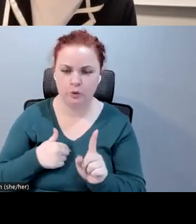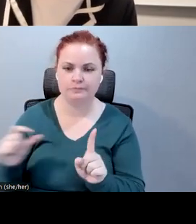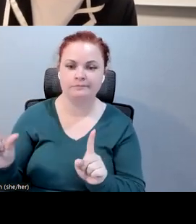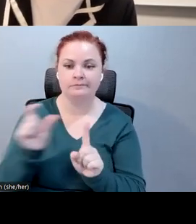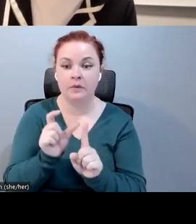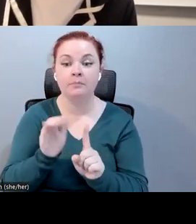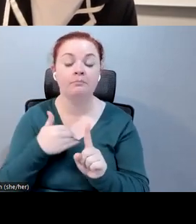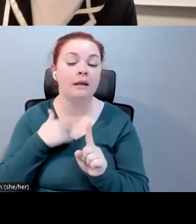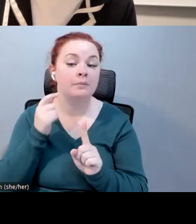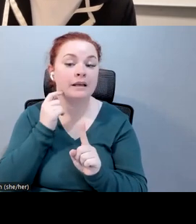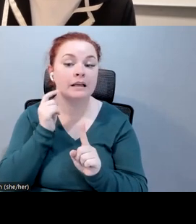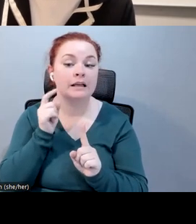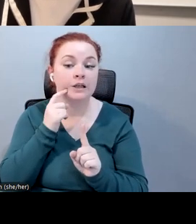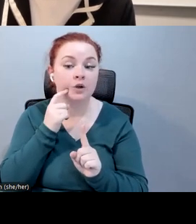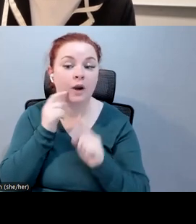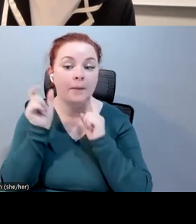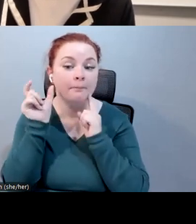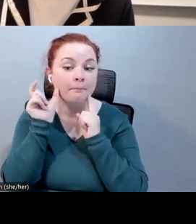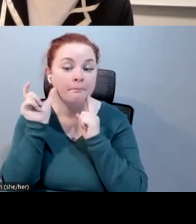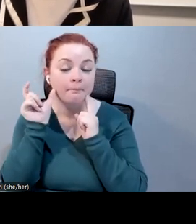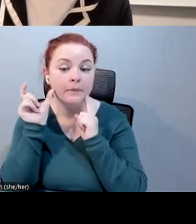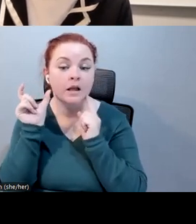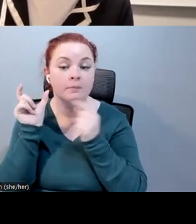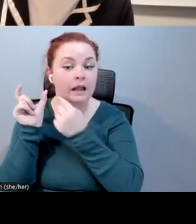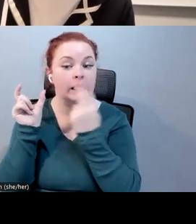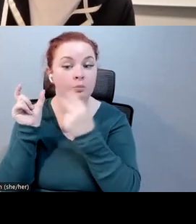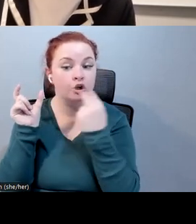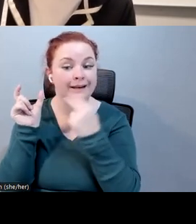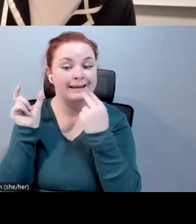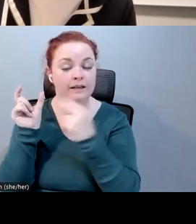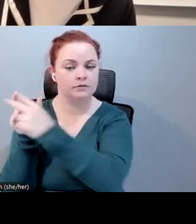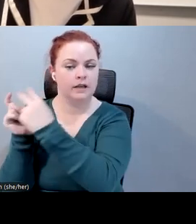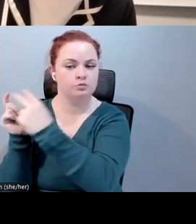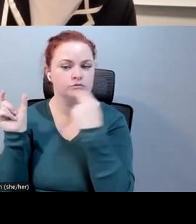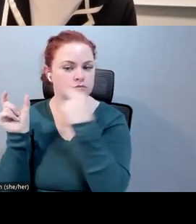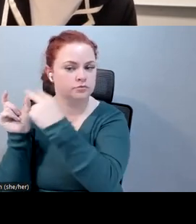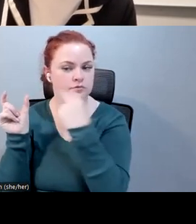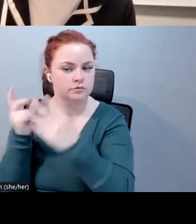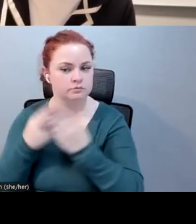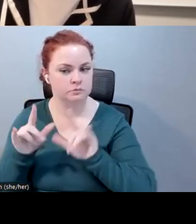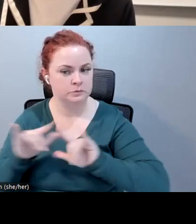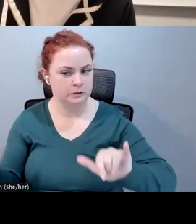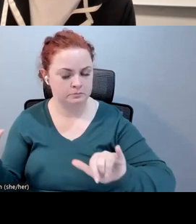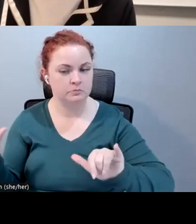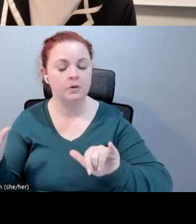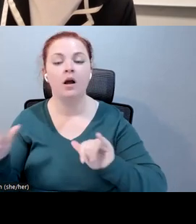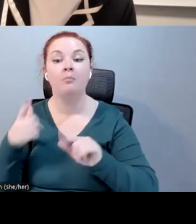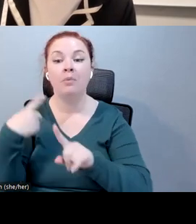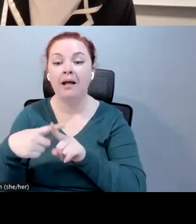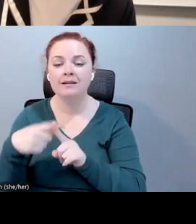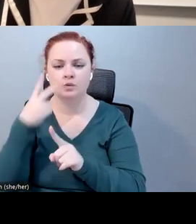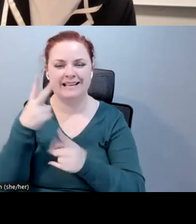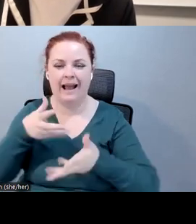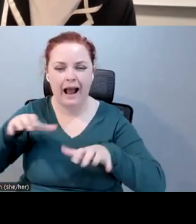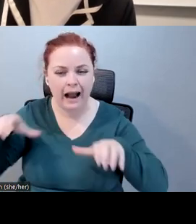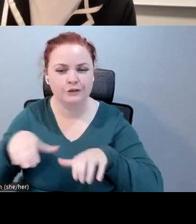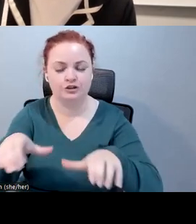aids lipreading and access to nonverbal communication. People